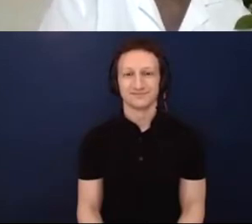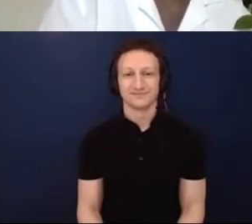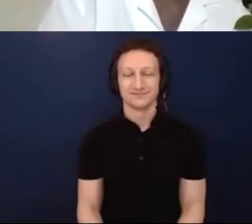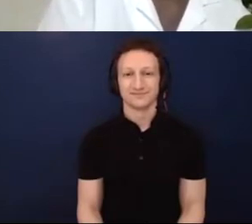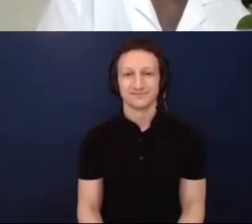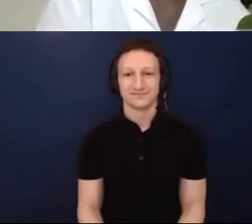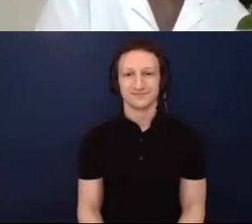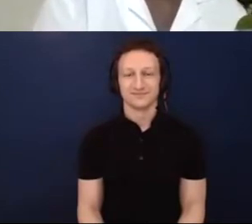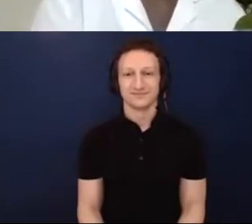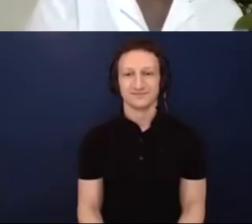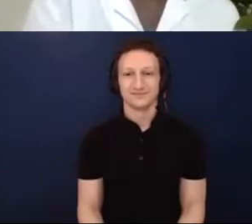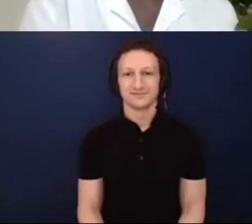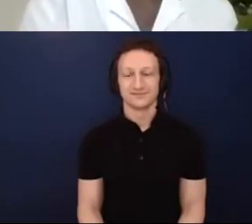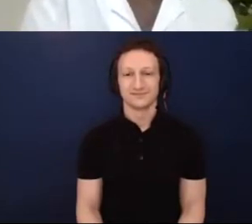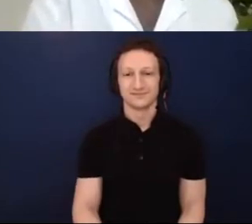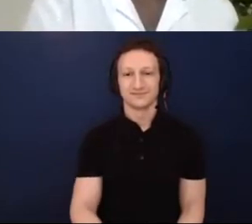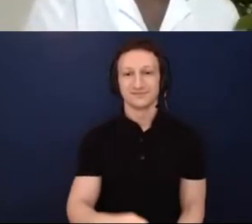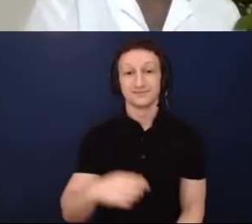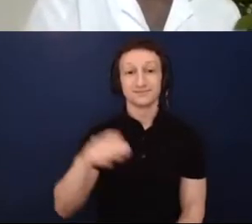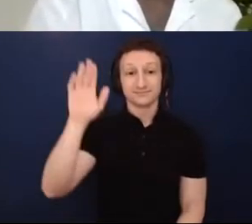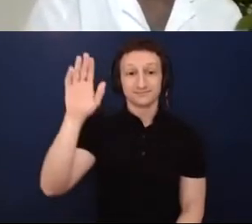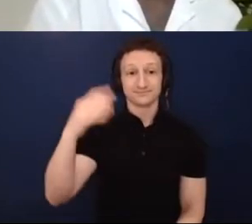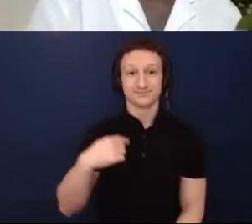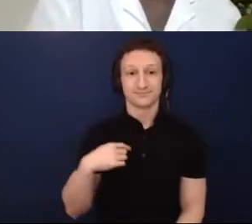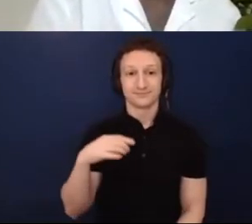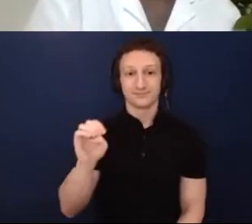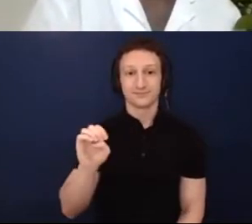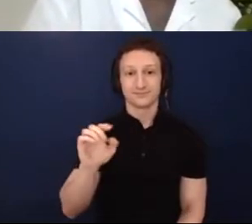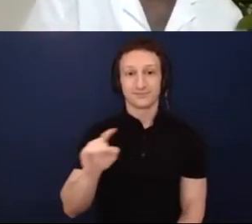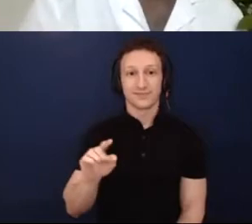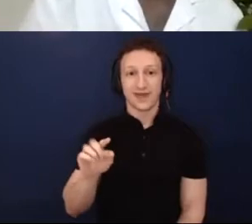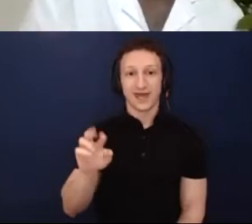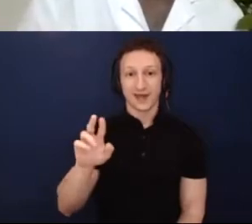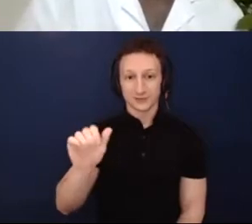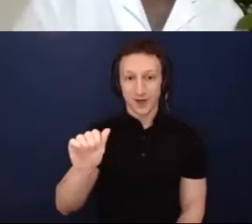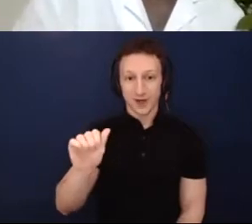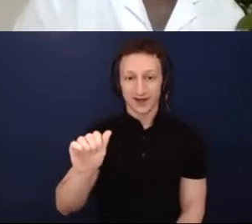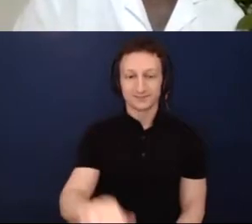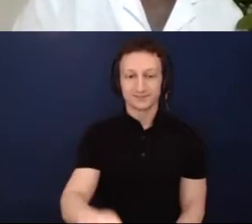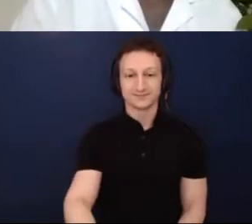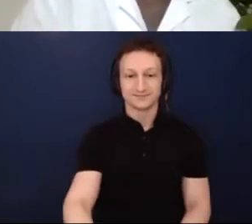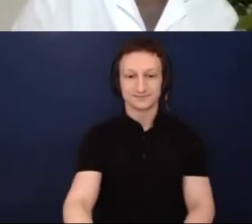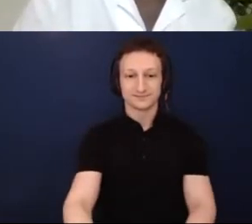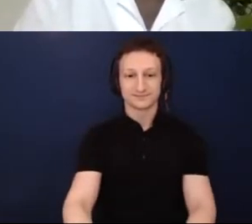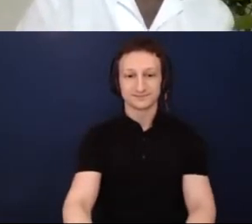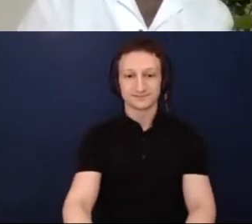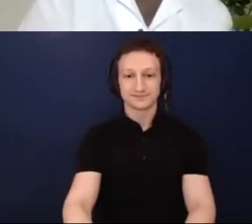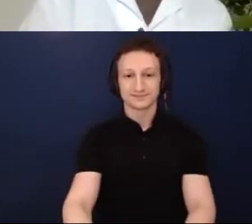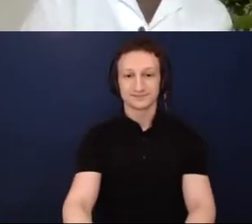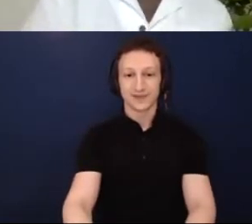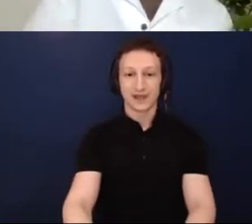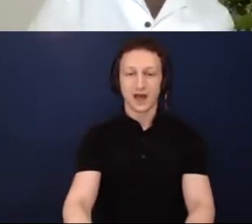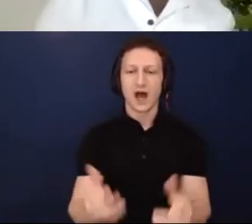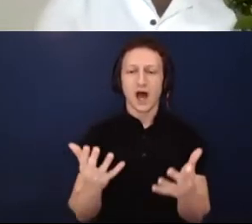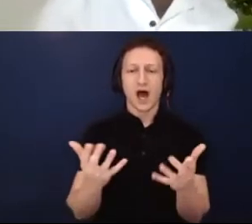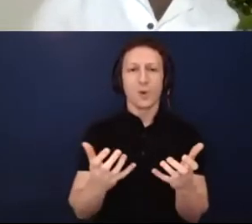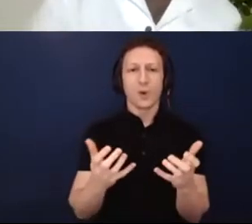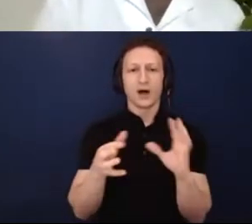Hi this is Ezra speaking. I want to address the fact that we're we're